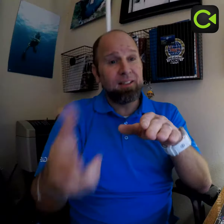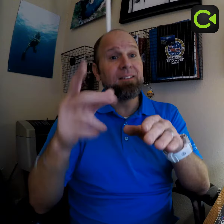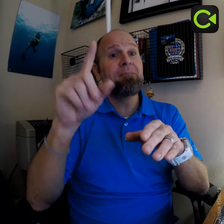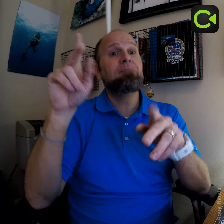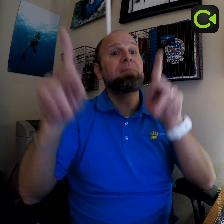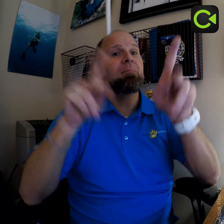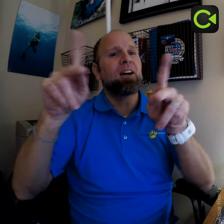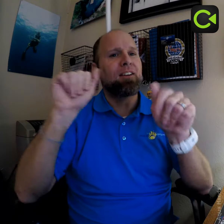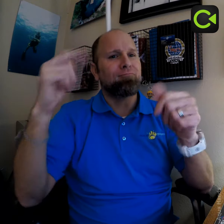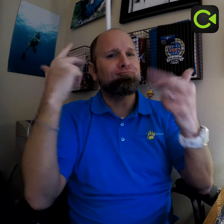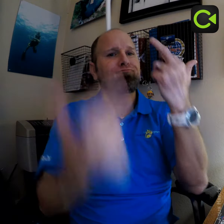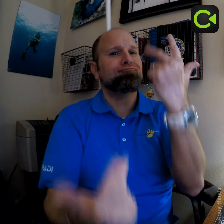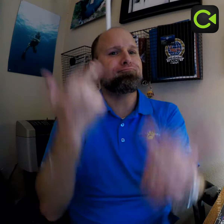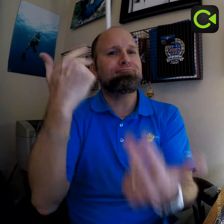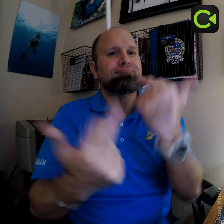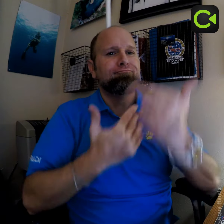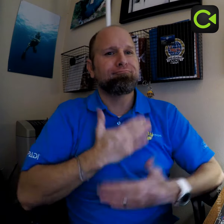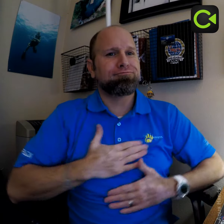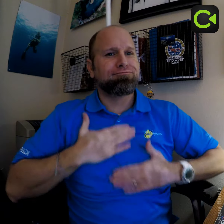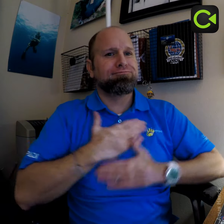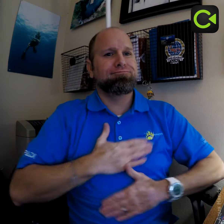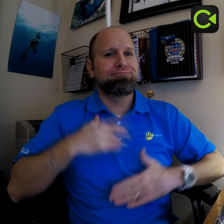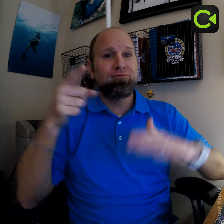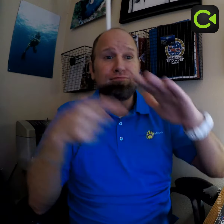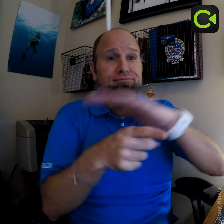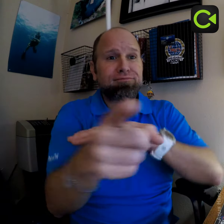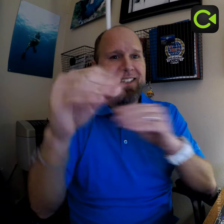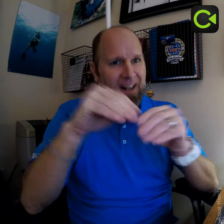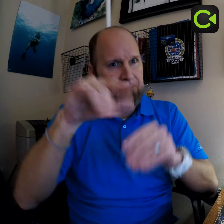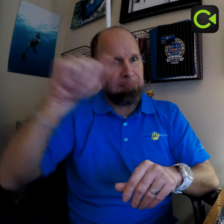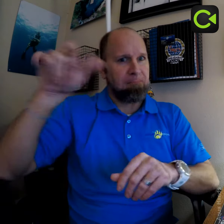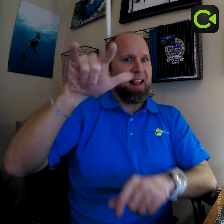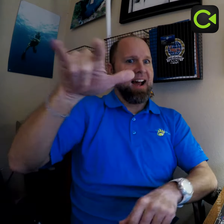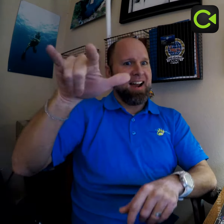where people can dive and enjoy exploring underwater in a plane.